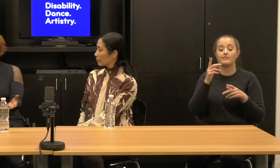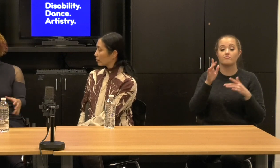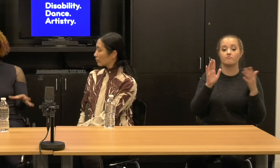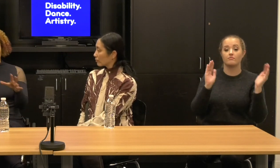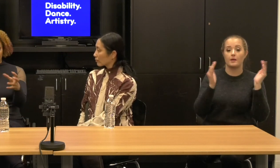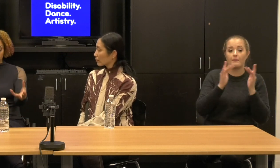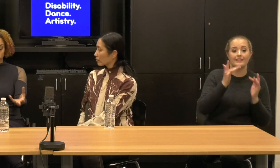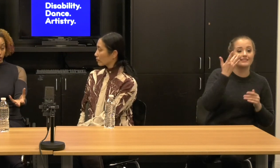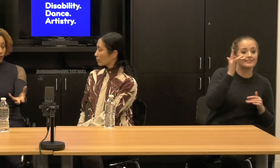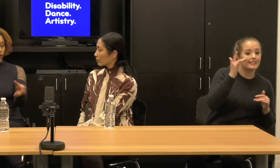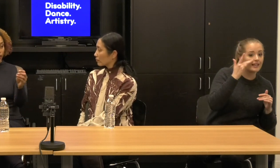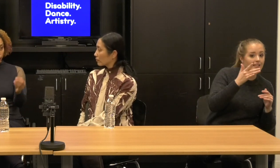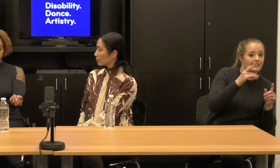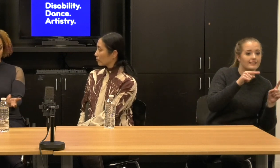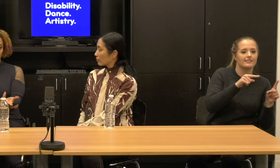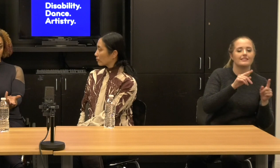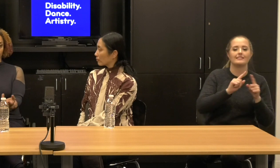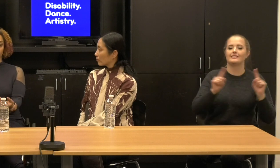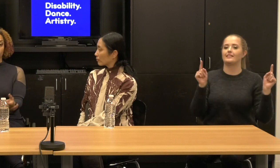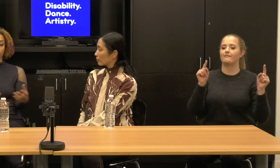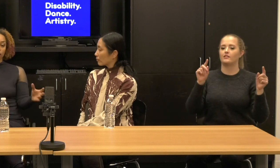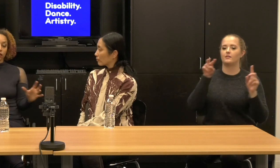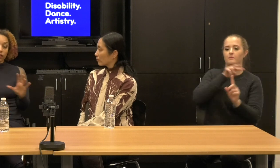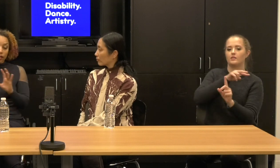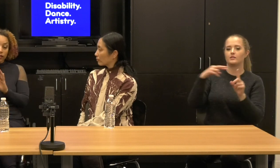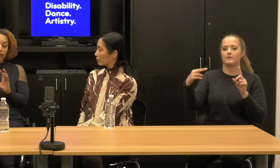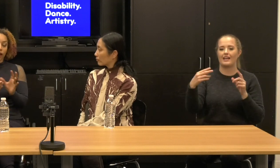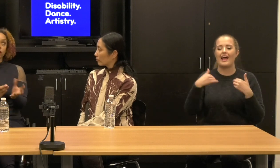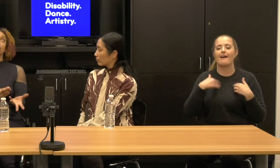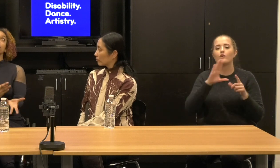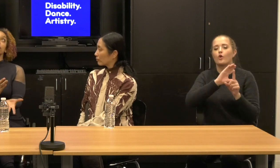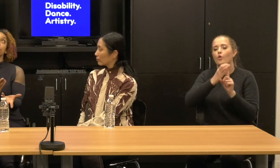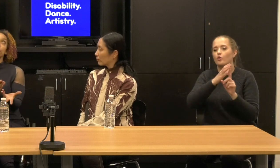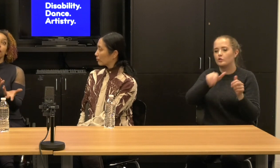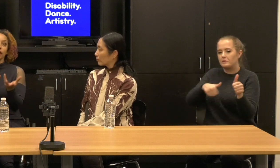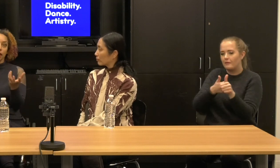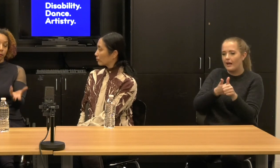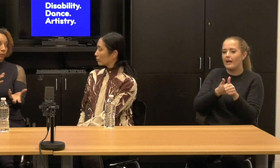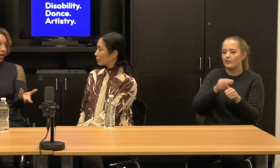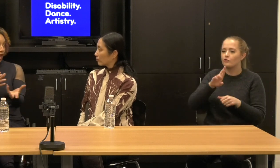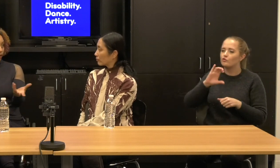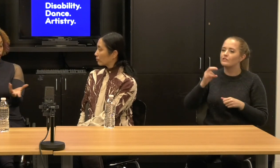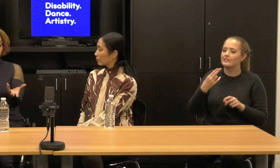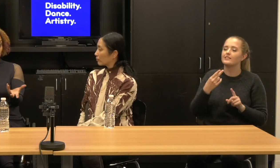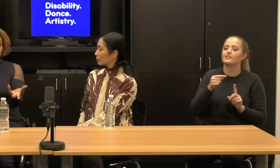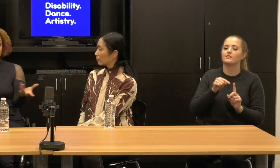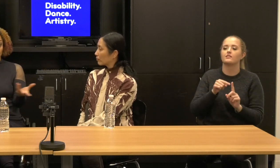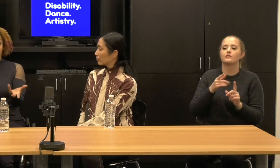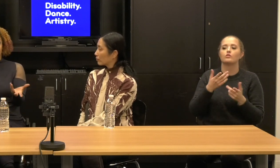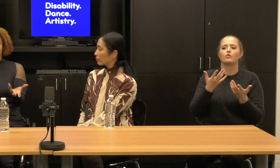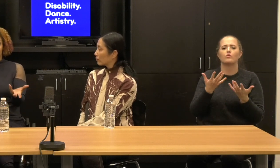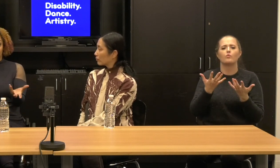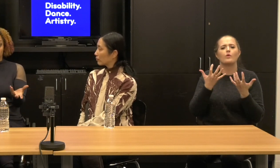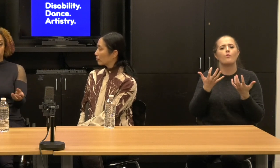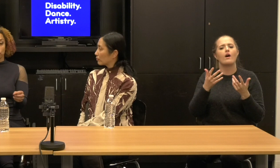There's a culture and an expertise there and, and the idea is to enable people to have a choice.